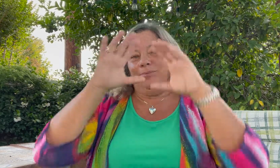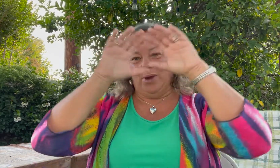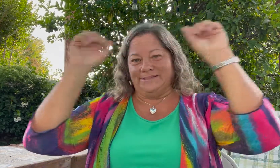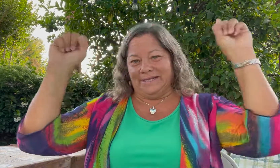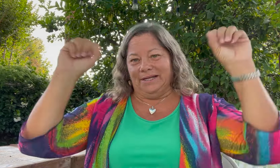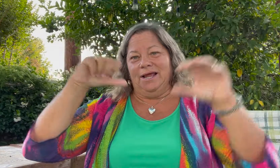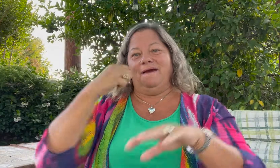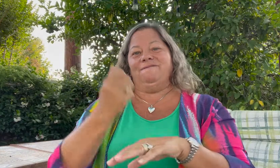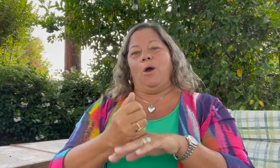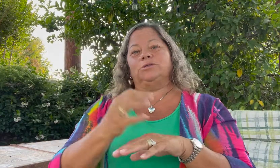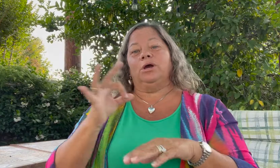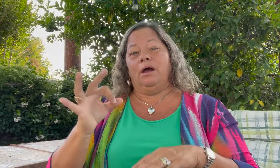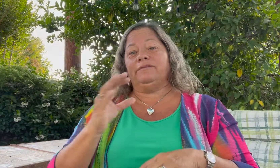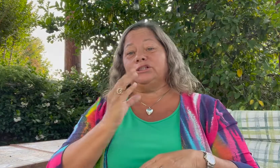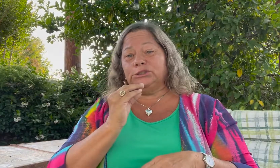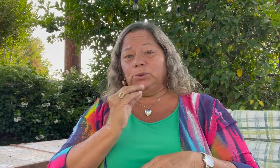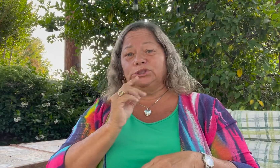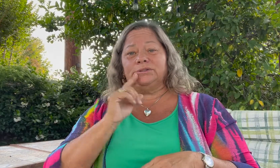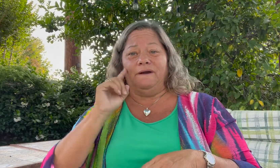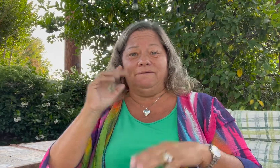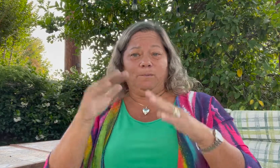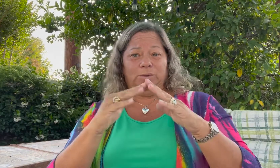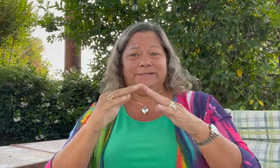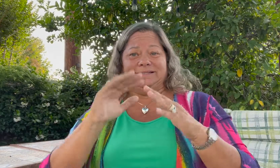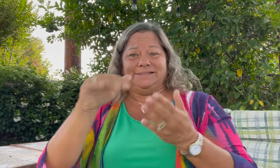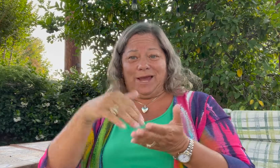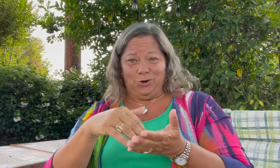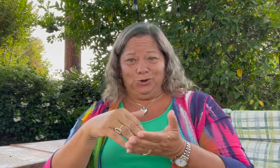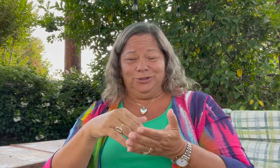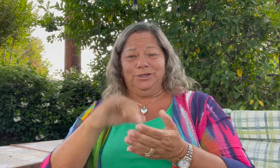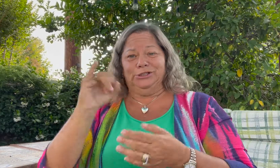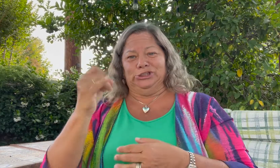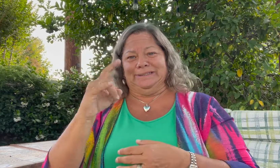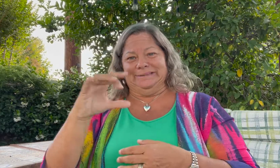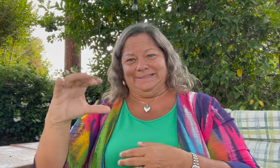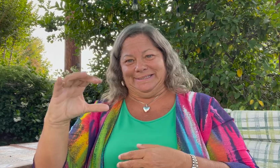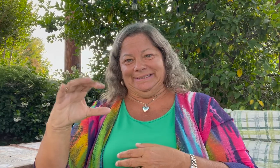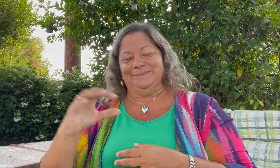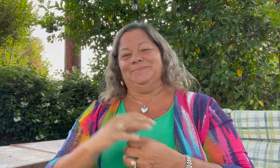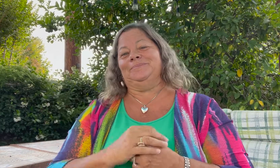I'm the President and Founder of Jewish Deaf Community Center (JDCC).